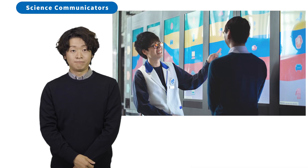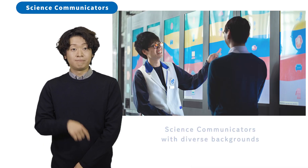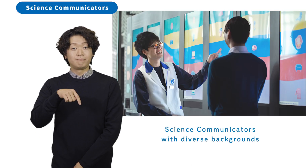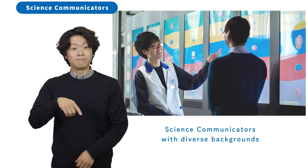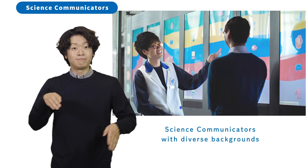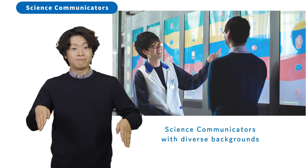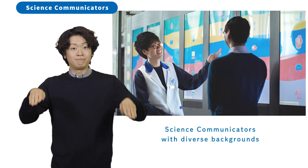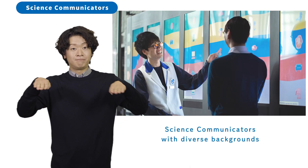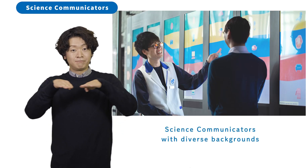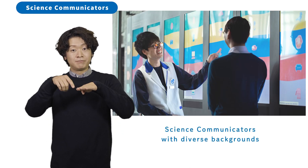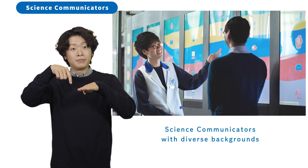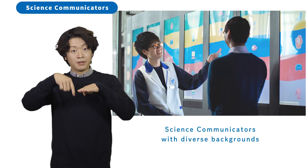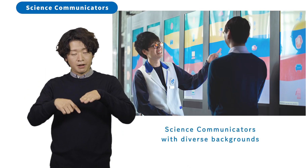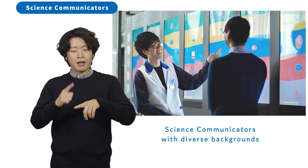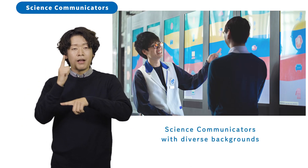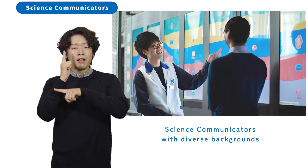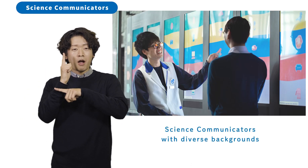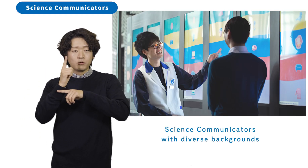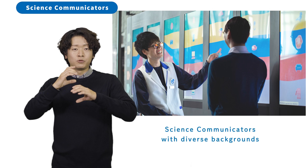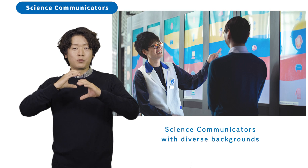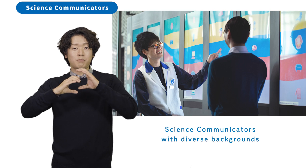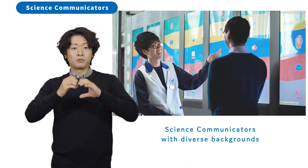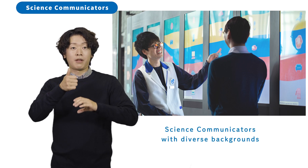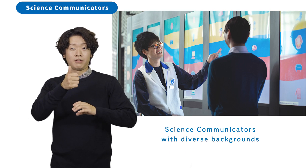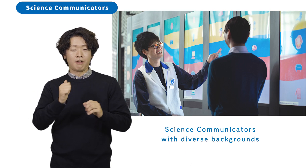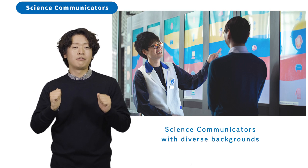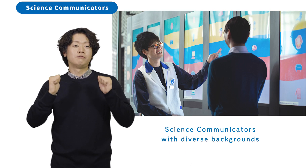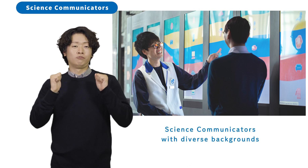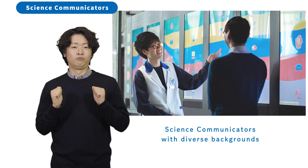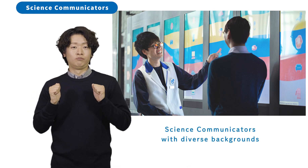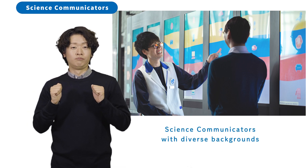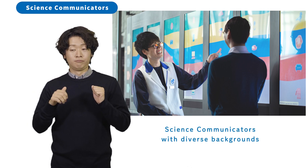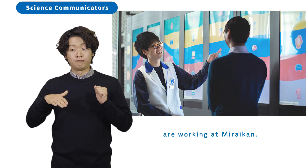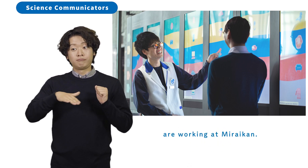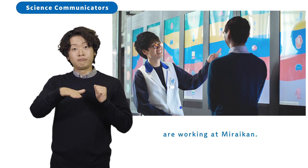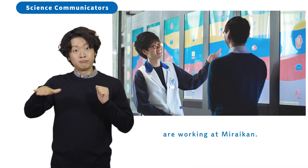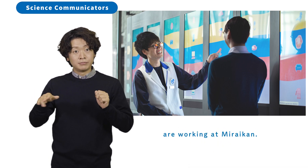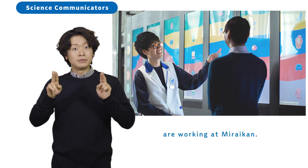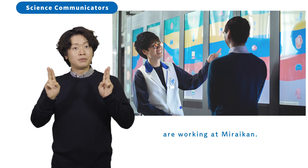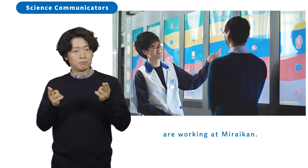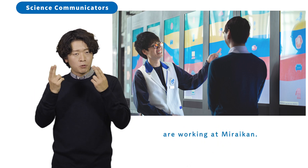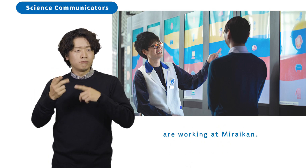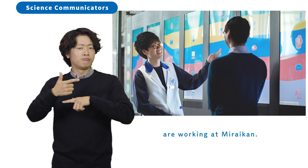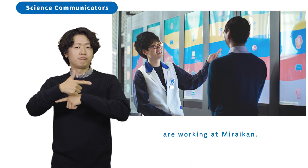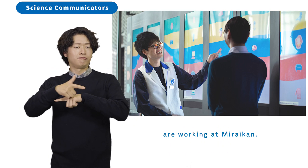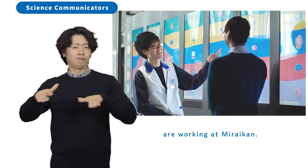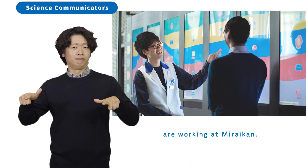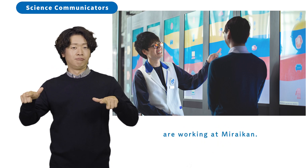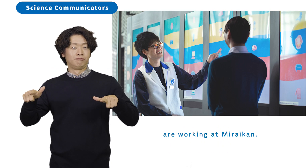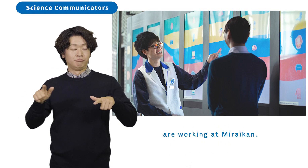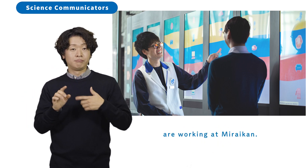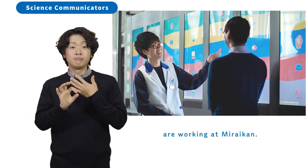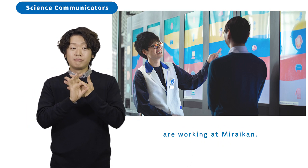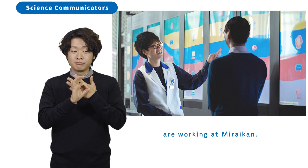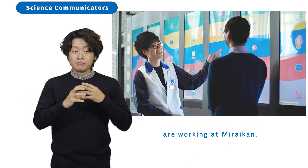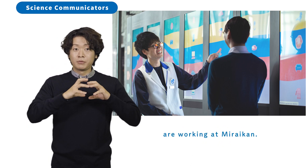Science Communicators with diverse backgrounds are working at Miraikan.